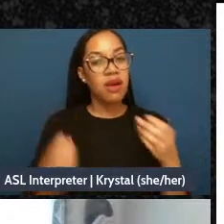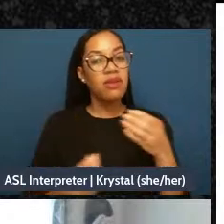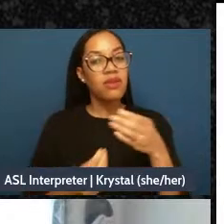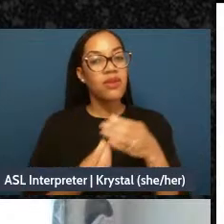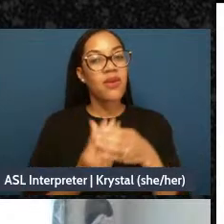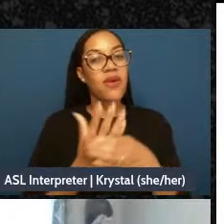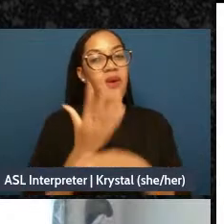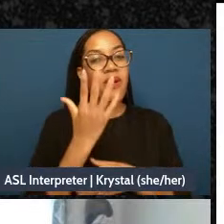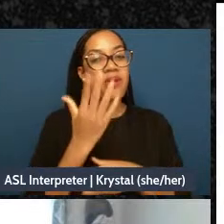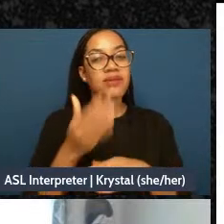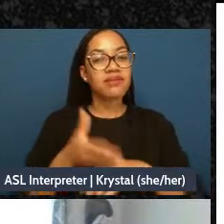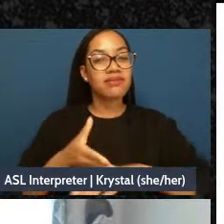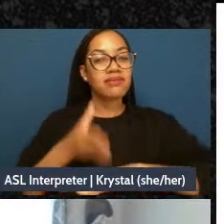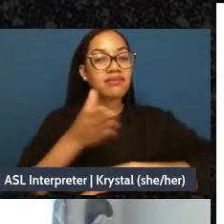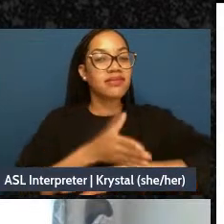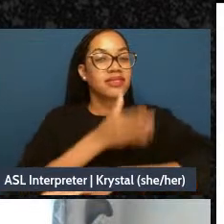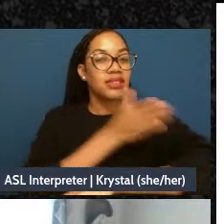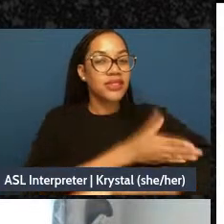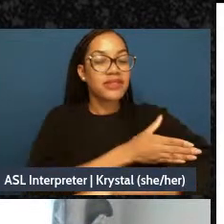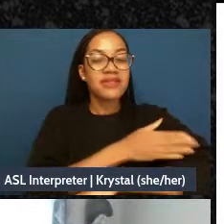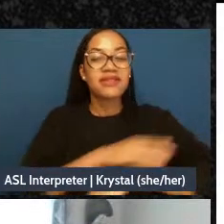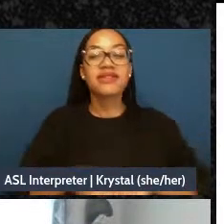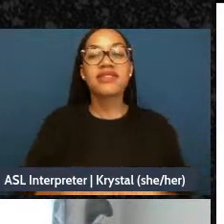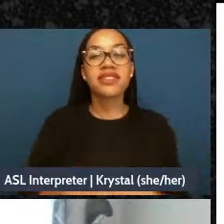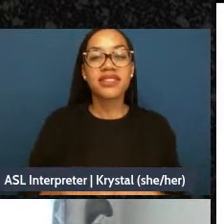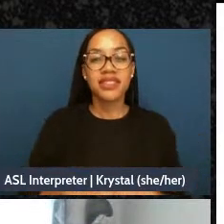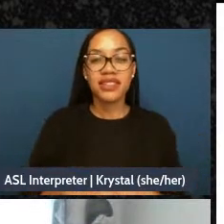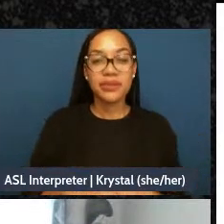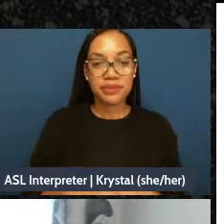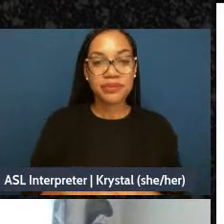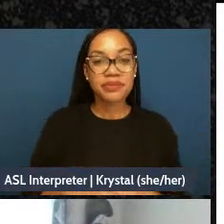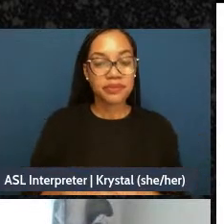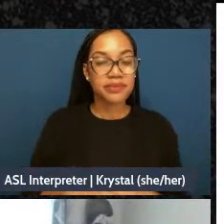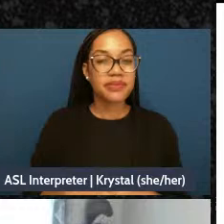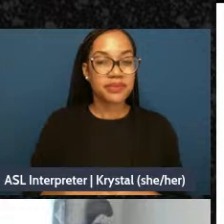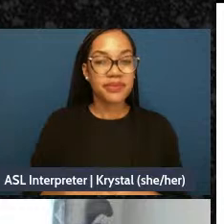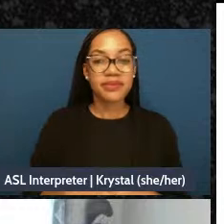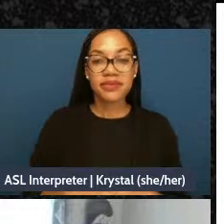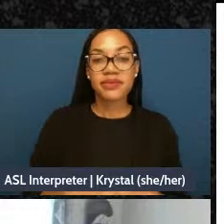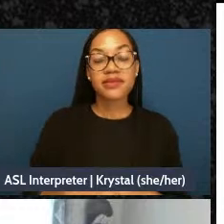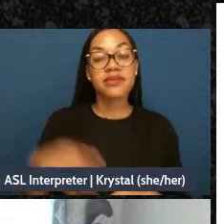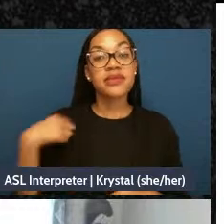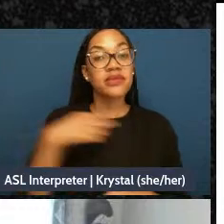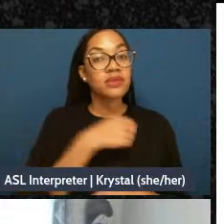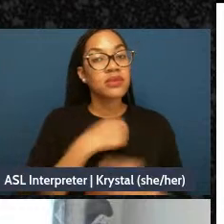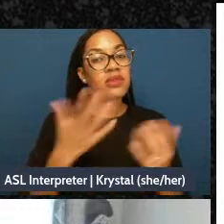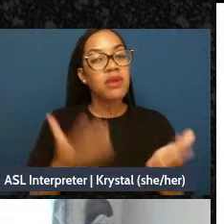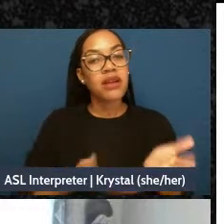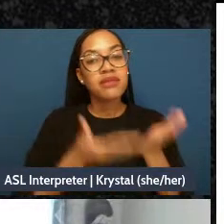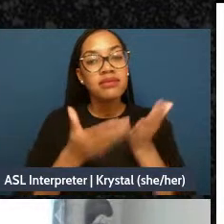improving as facilitators, as people, and improving our offerings to community. And this